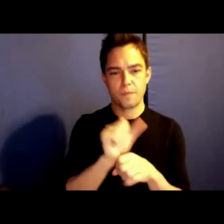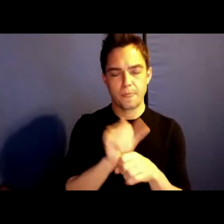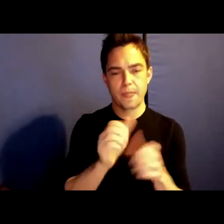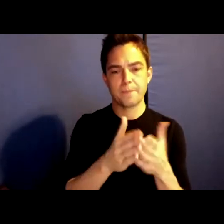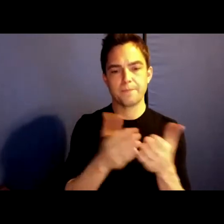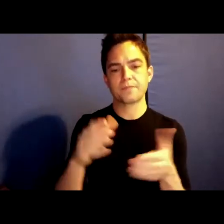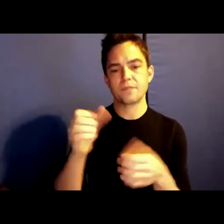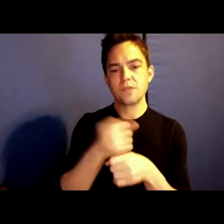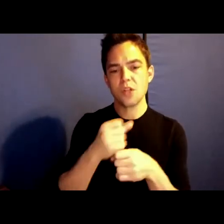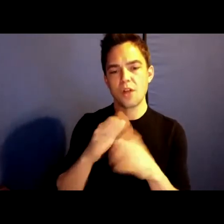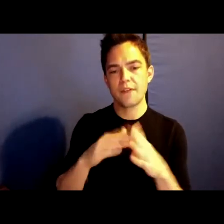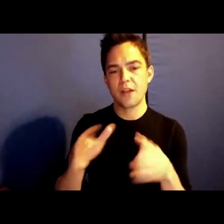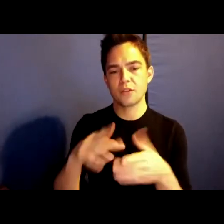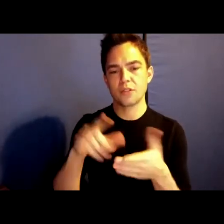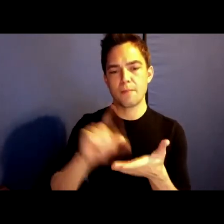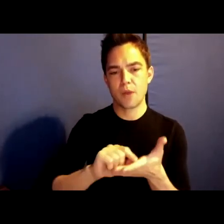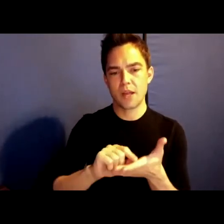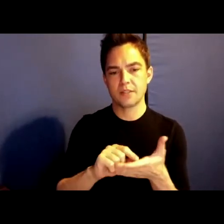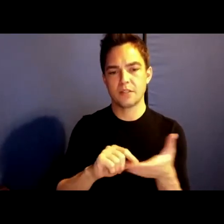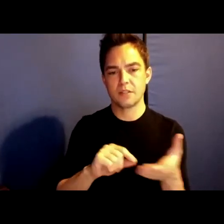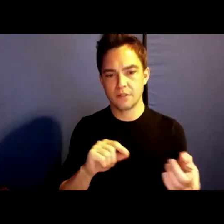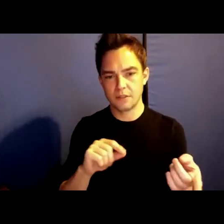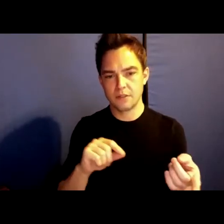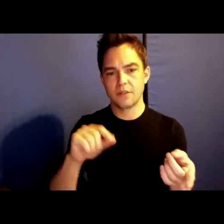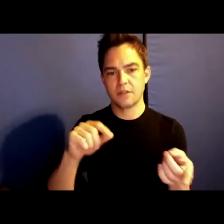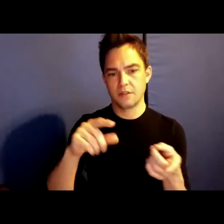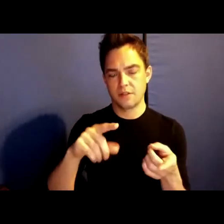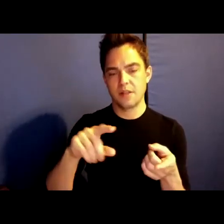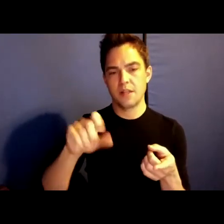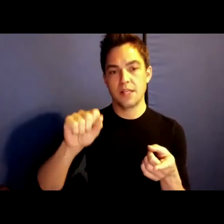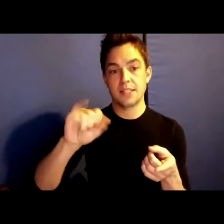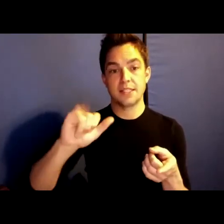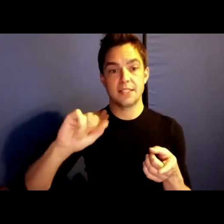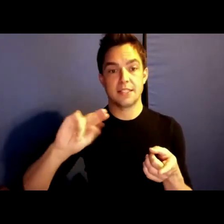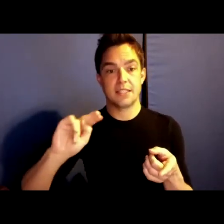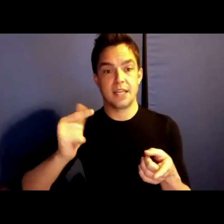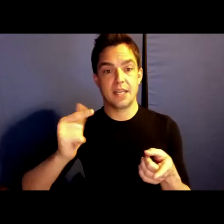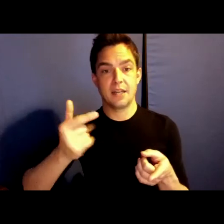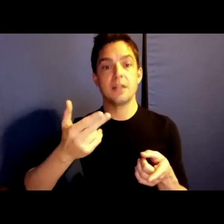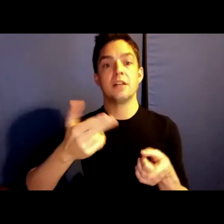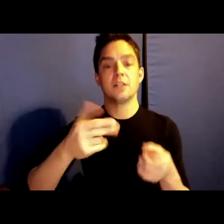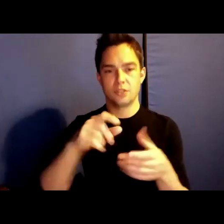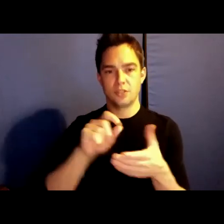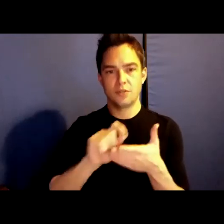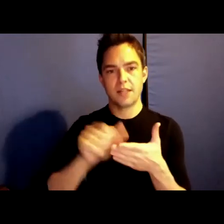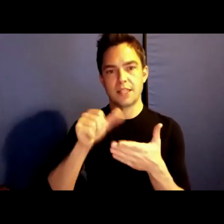press in 2021, in which Singh pens a letter to her young daughter about race, inheritance,